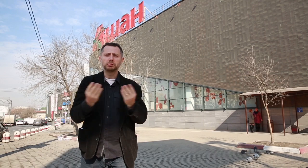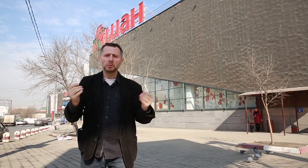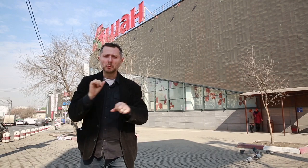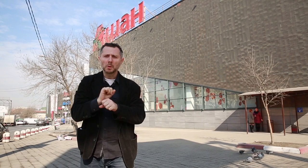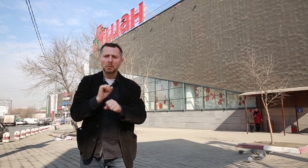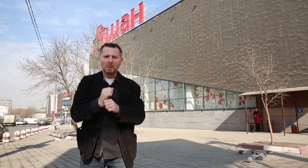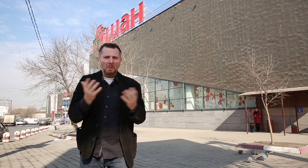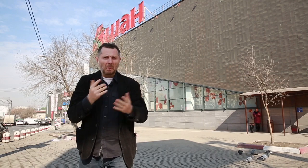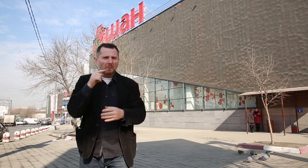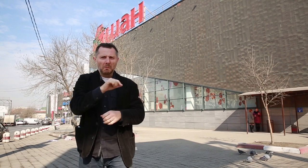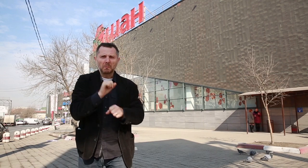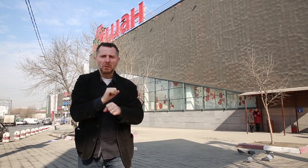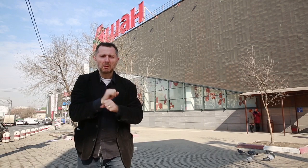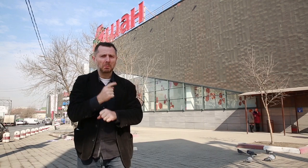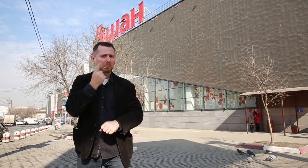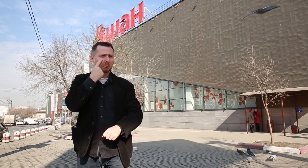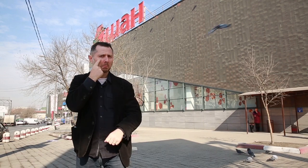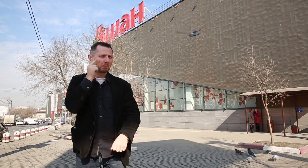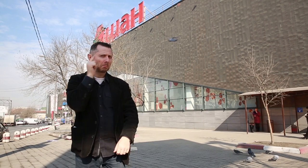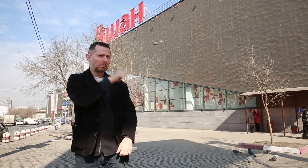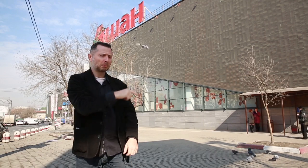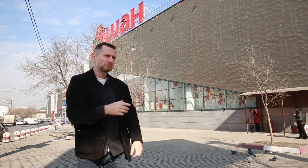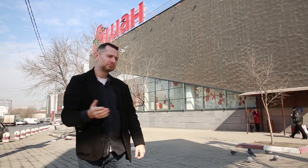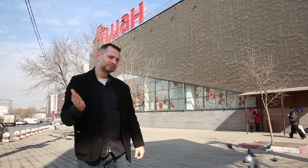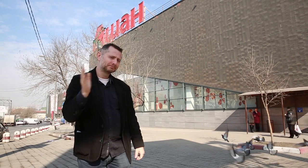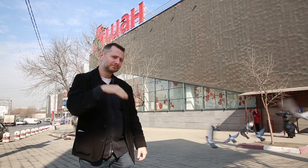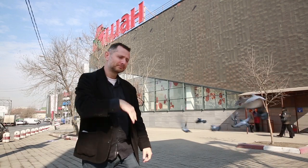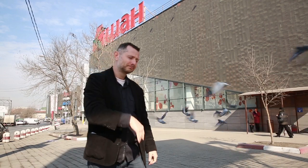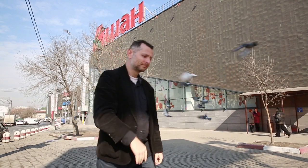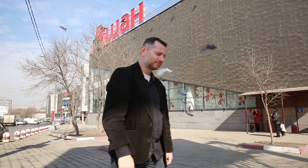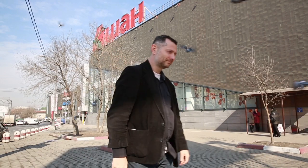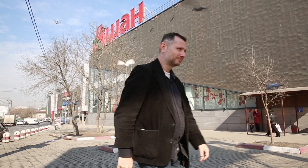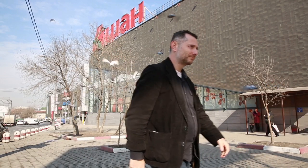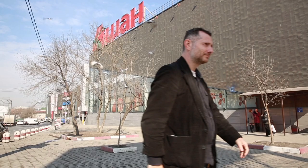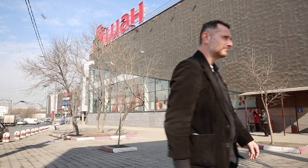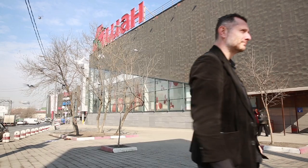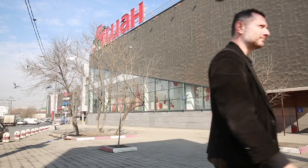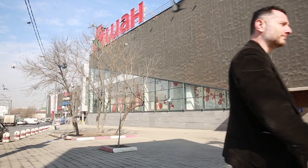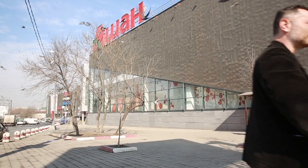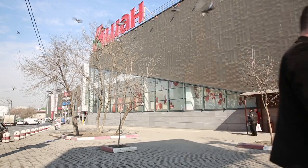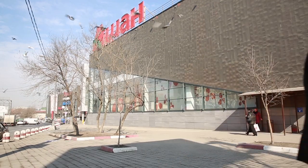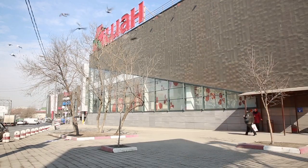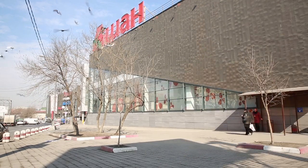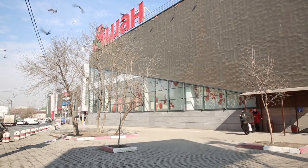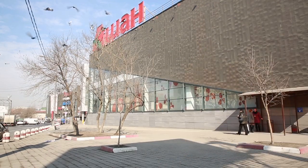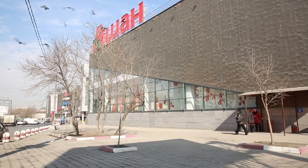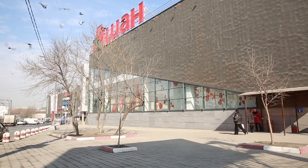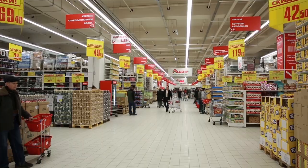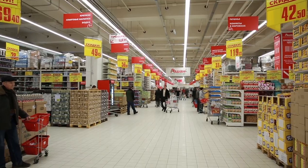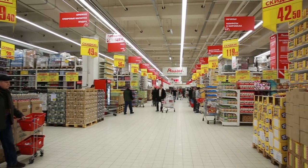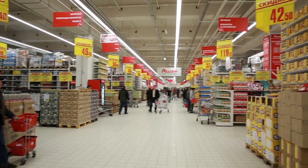employees. What kind of jobs do they do? Let’s see.